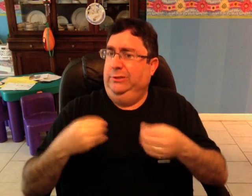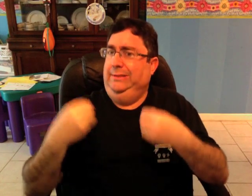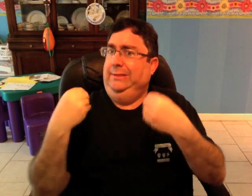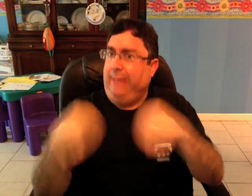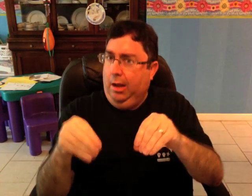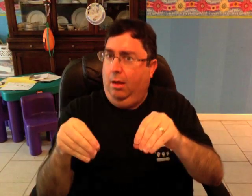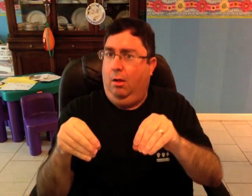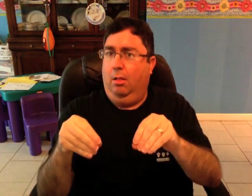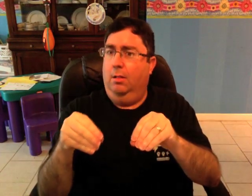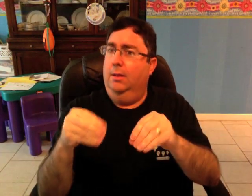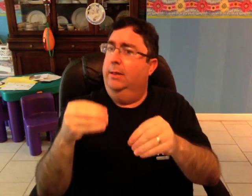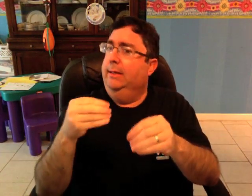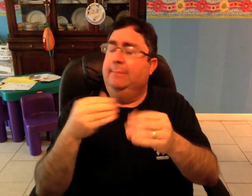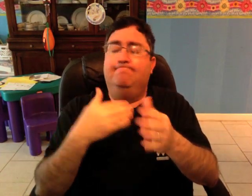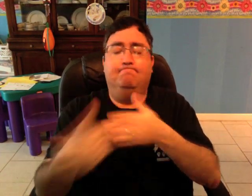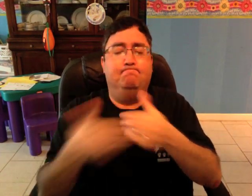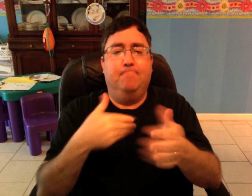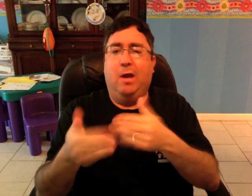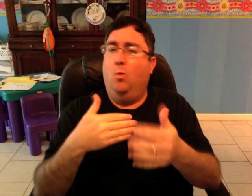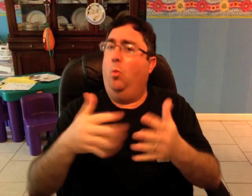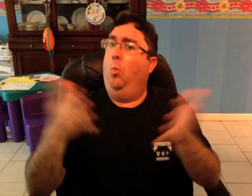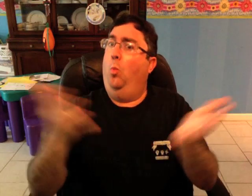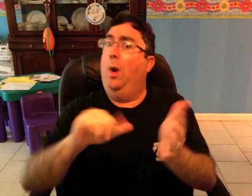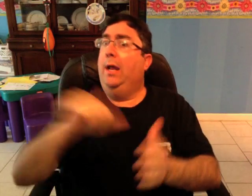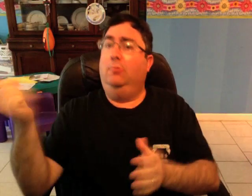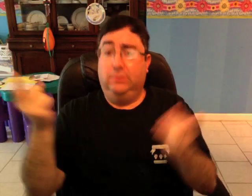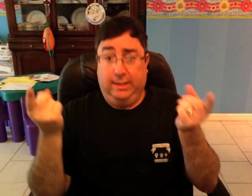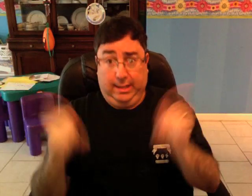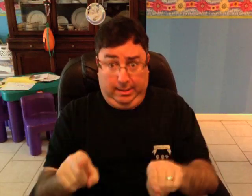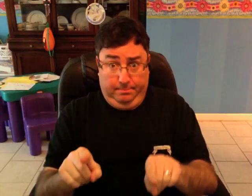that they want to sell their product, regardless of what else might happen.